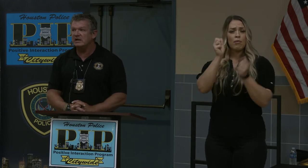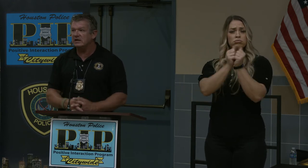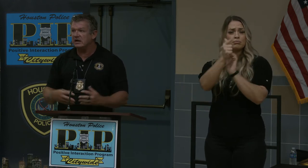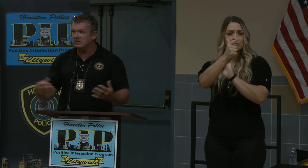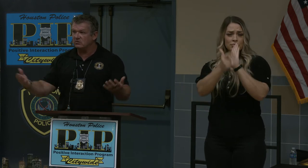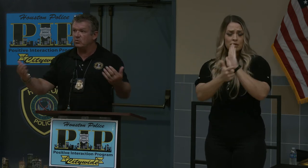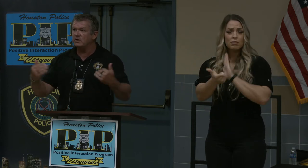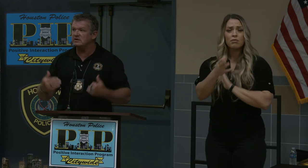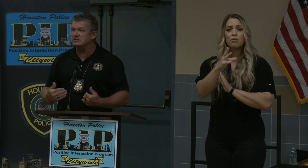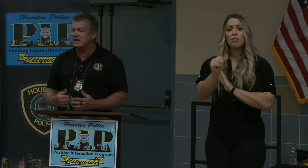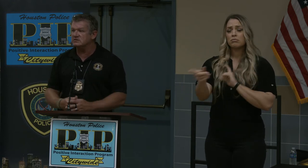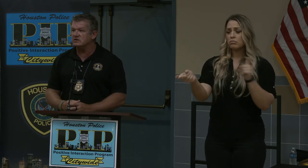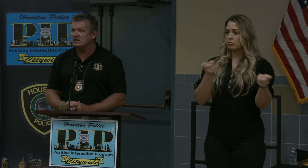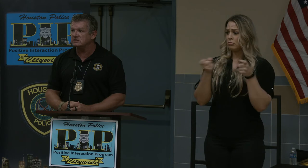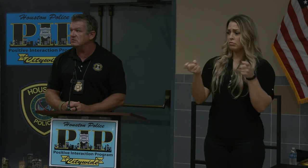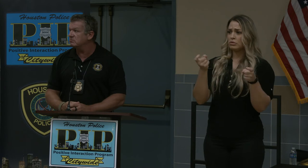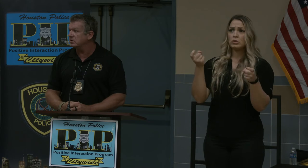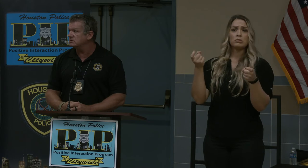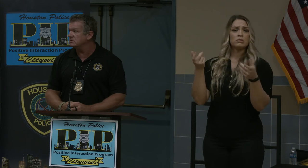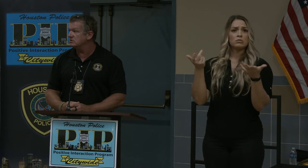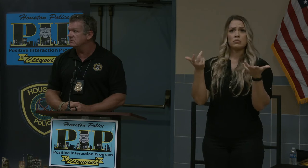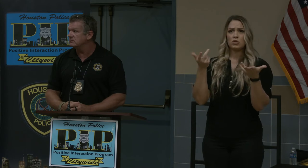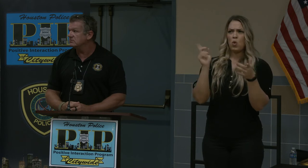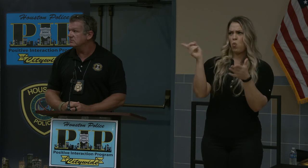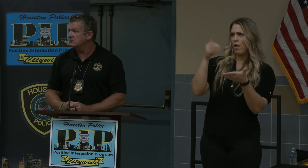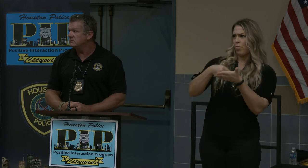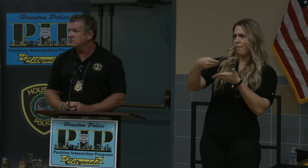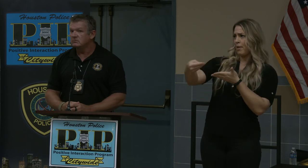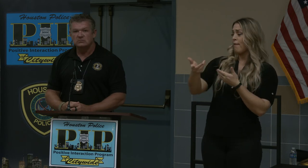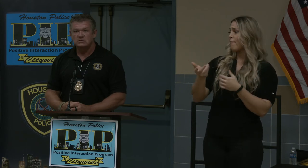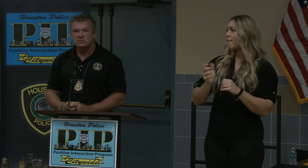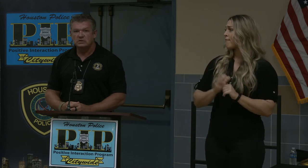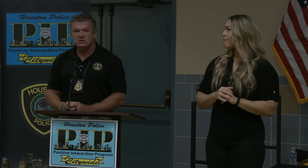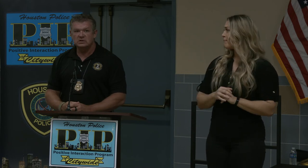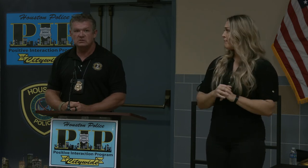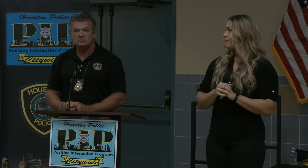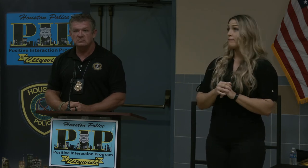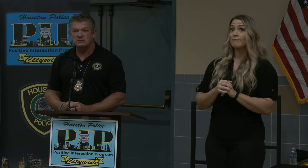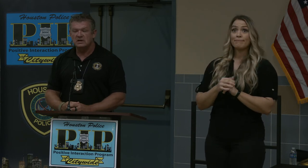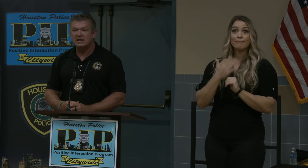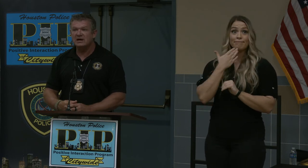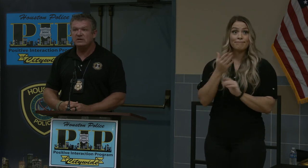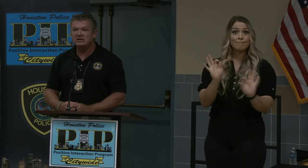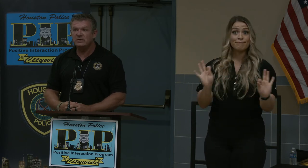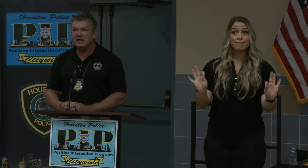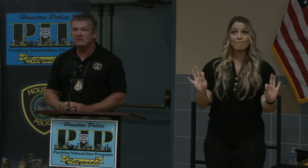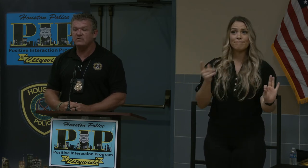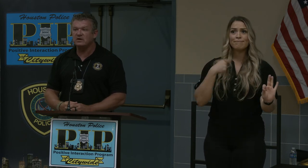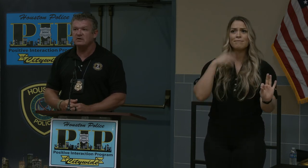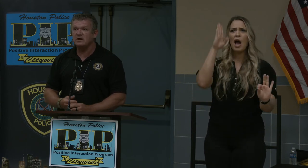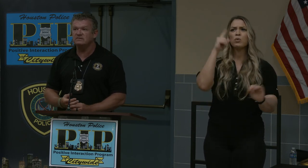in on where these guys are actually purchasing. Good deal? And I'll in the back for autographs